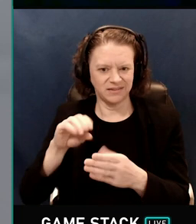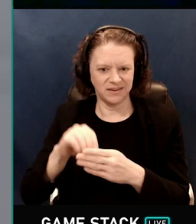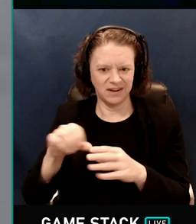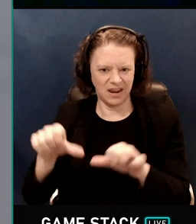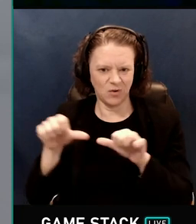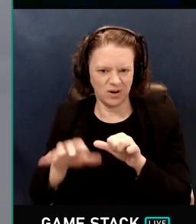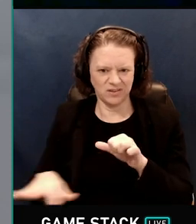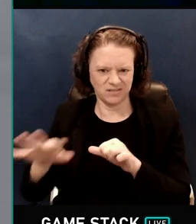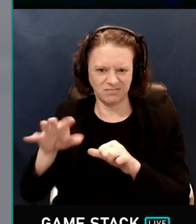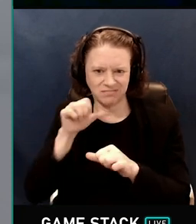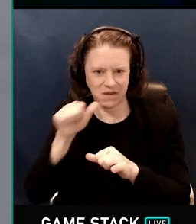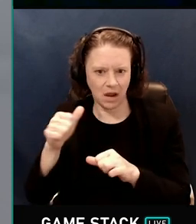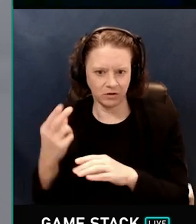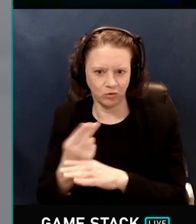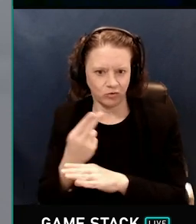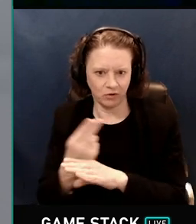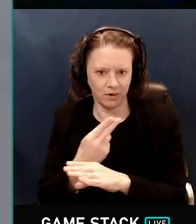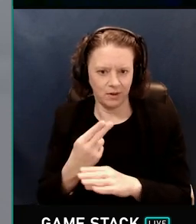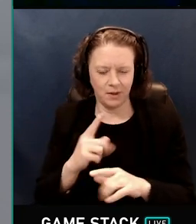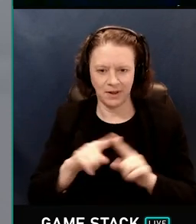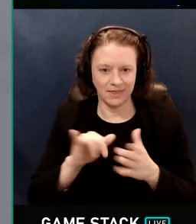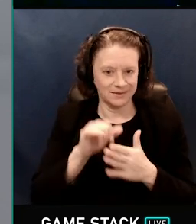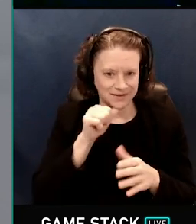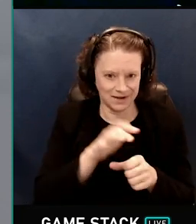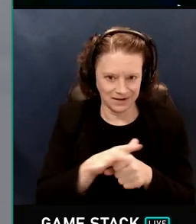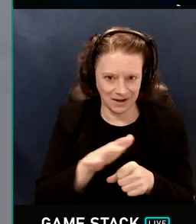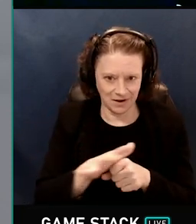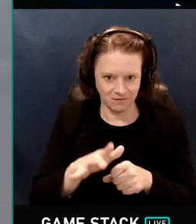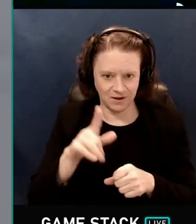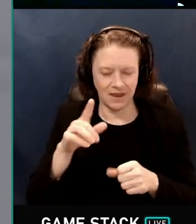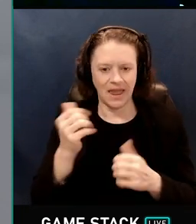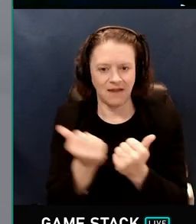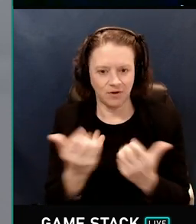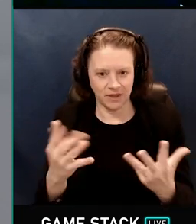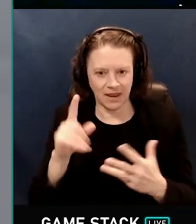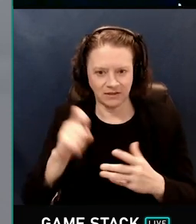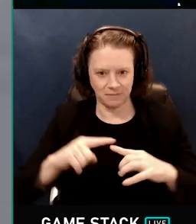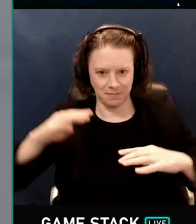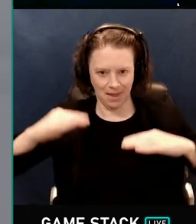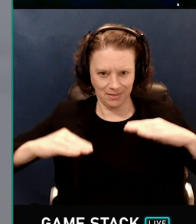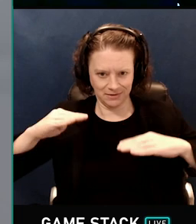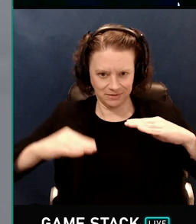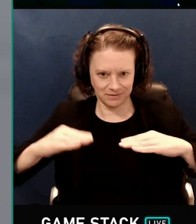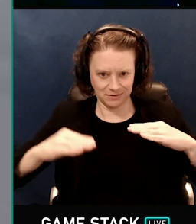But that on its own isn't enough. You have to balance the books. If you don't balance